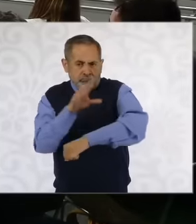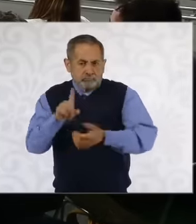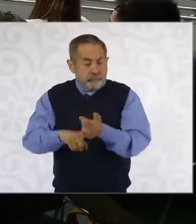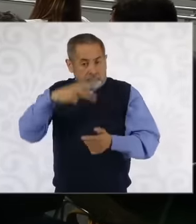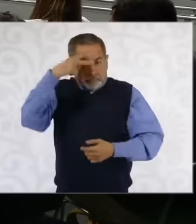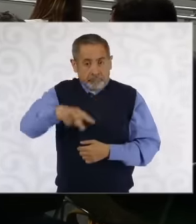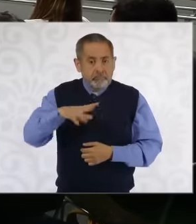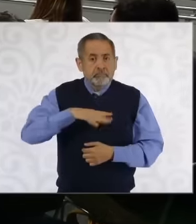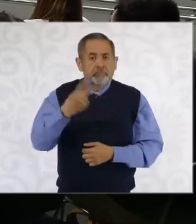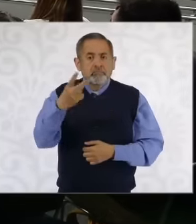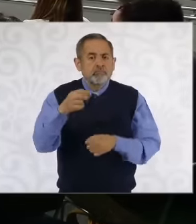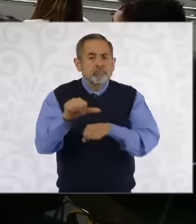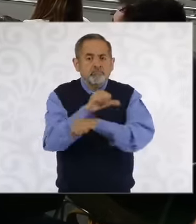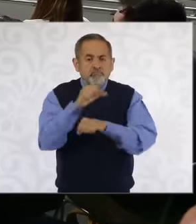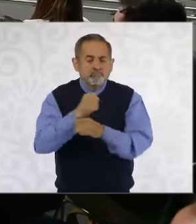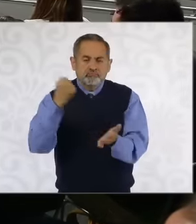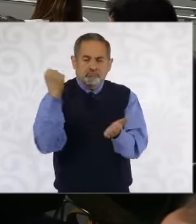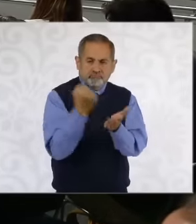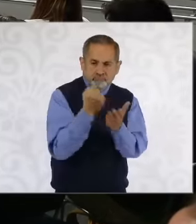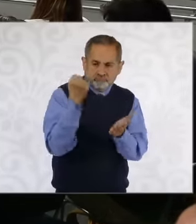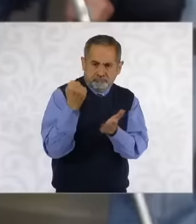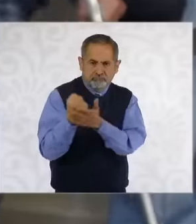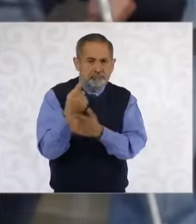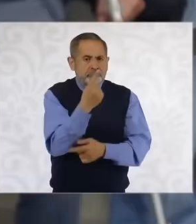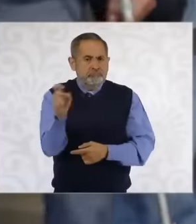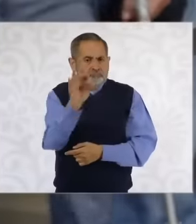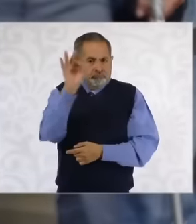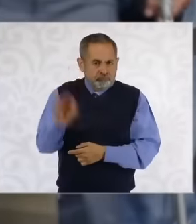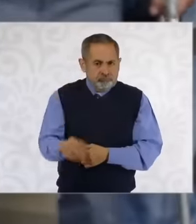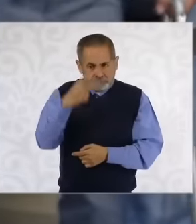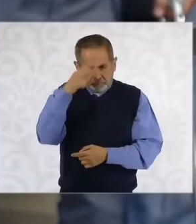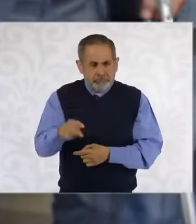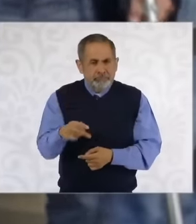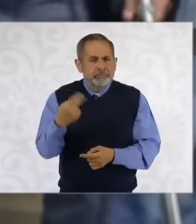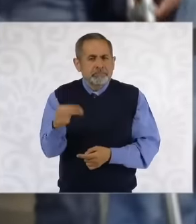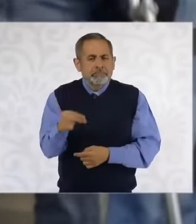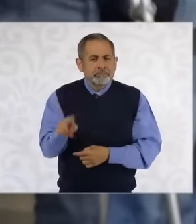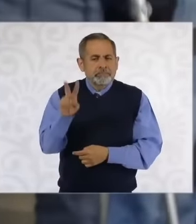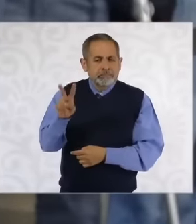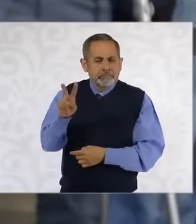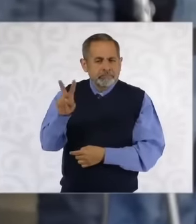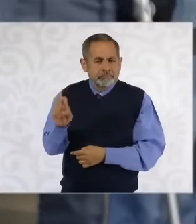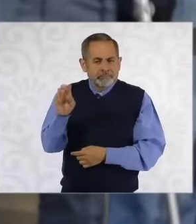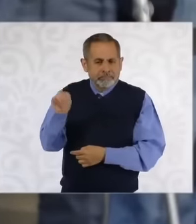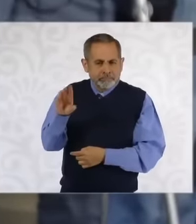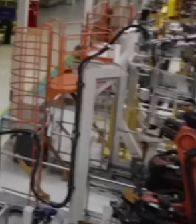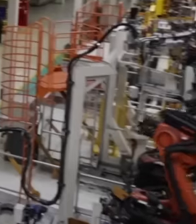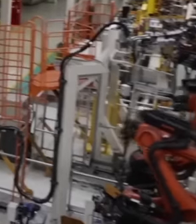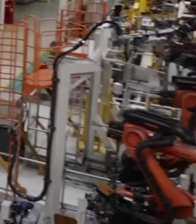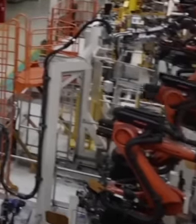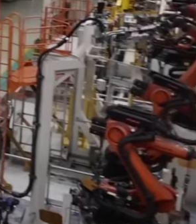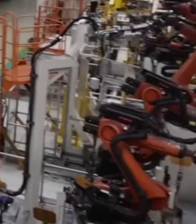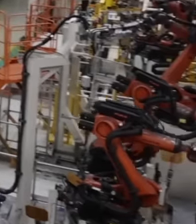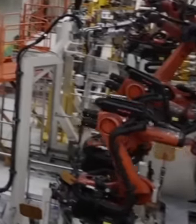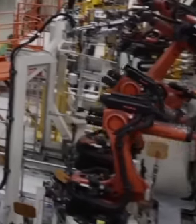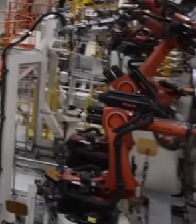eh 100% Mexican one is bemo which is a what has the one is taxi carts and the other